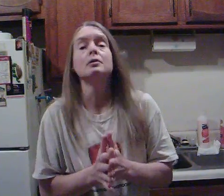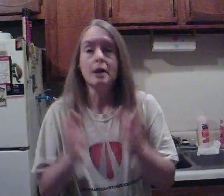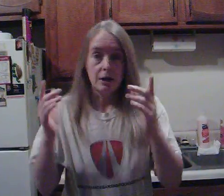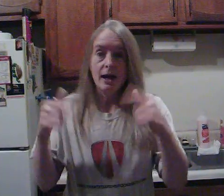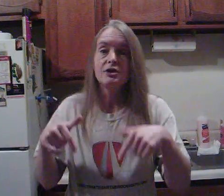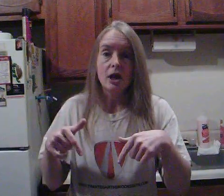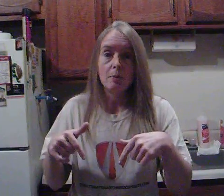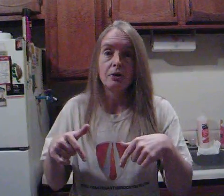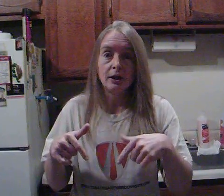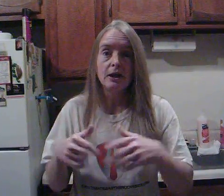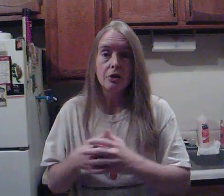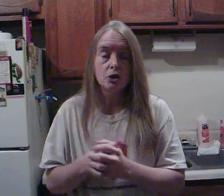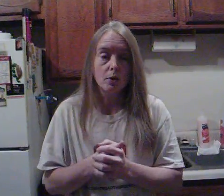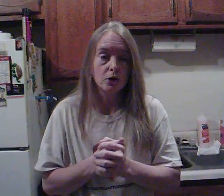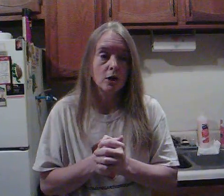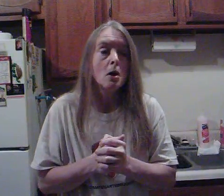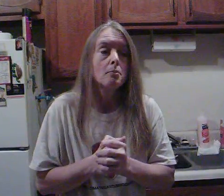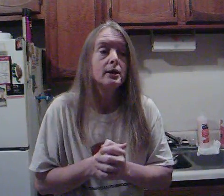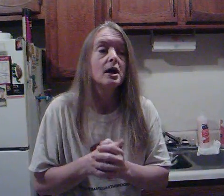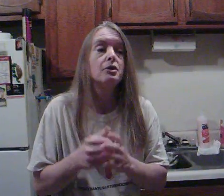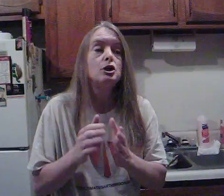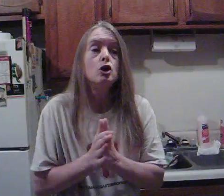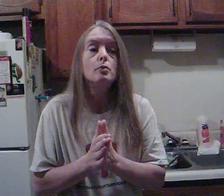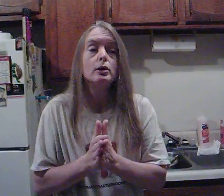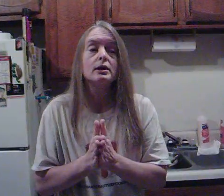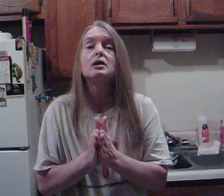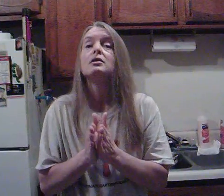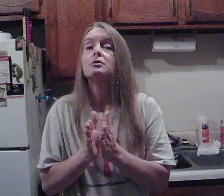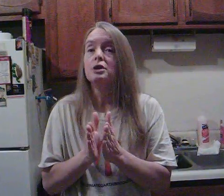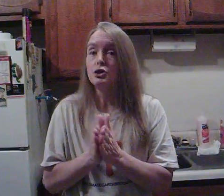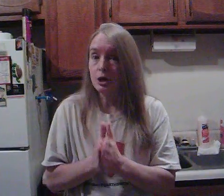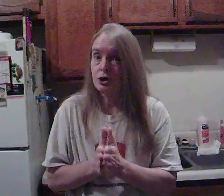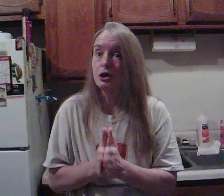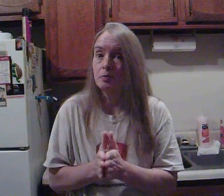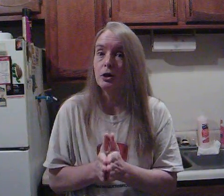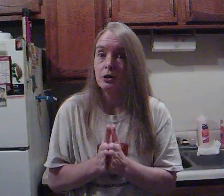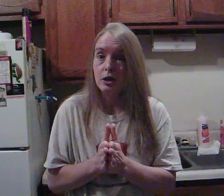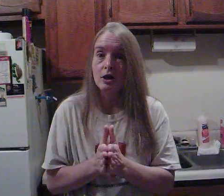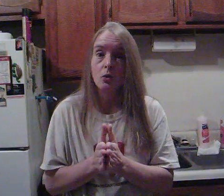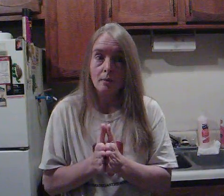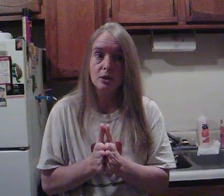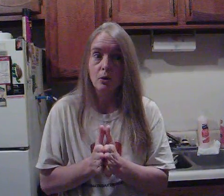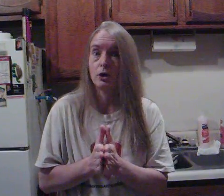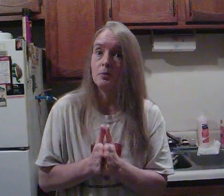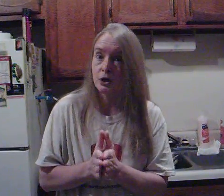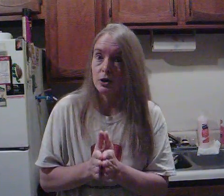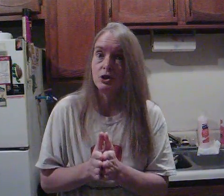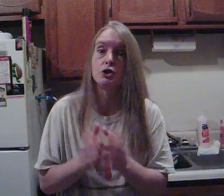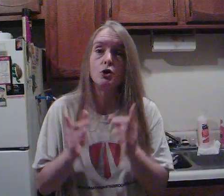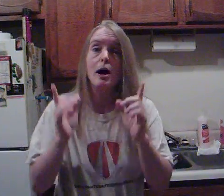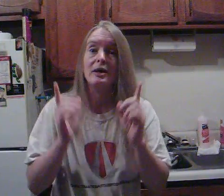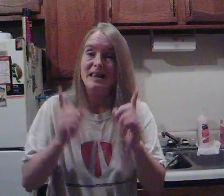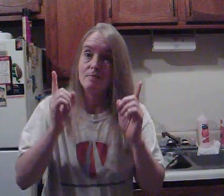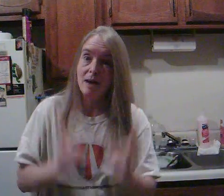and like i said i'll put the link in the description. But yeah the new book, The 16th book in the Womens Murder Club Series, is due out in